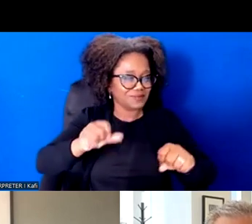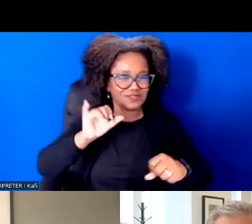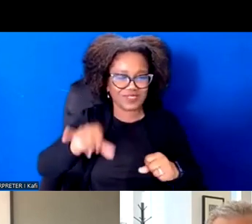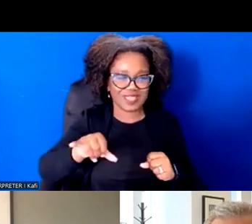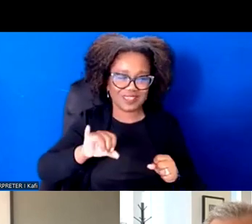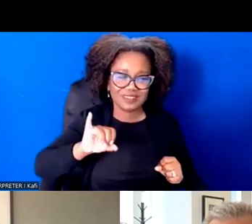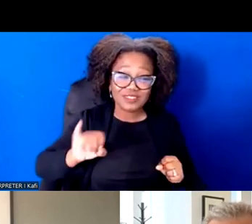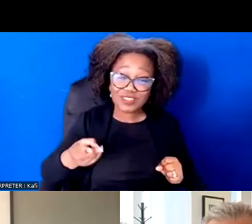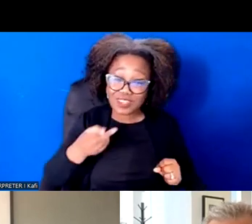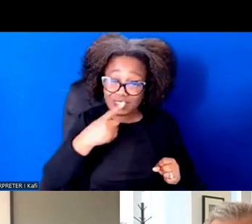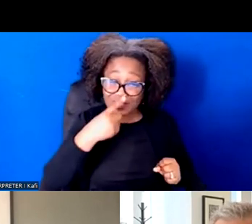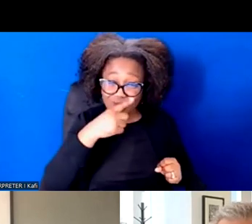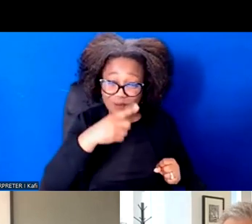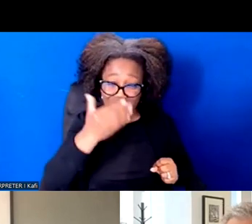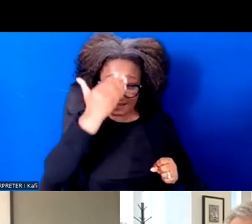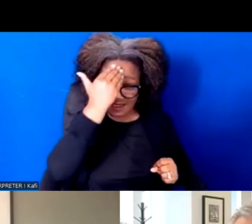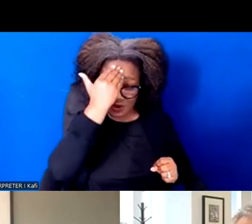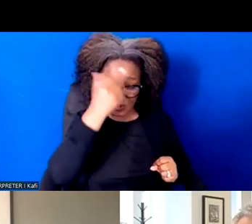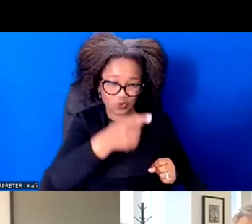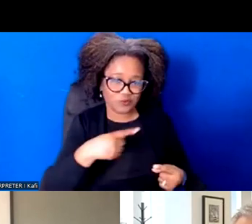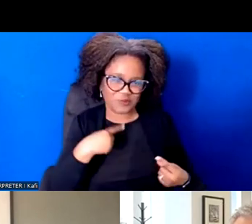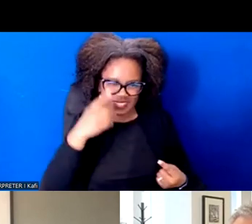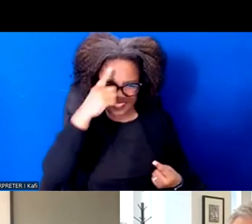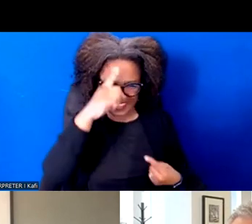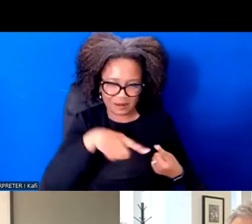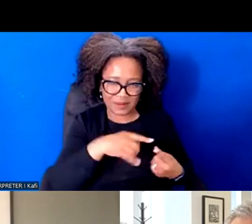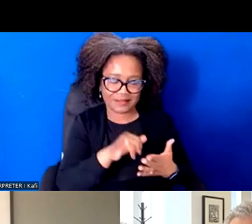And I'm thinking about the challenges and I'm thinking about how Manuel can always get